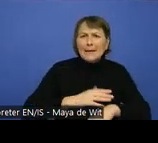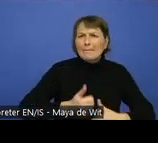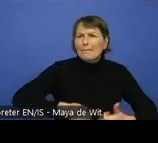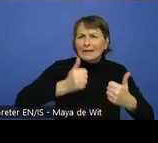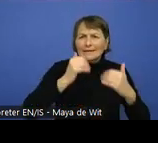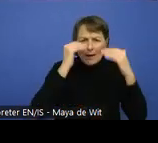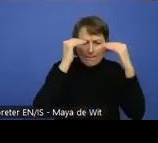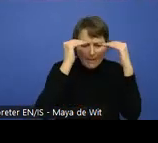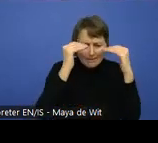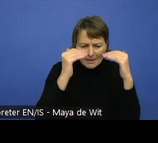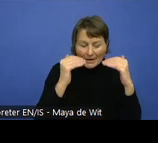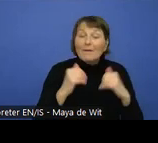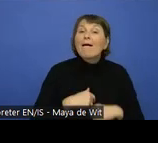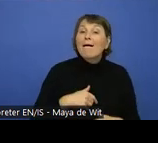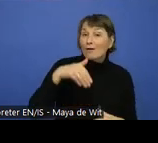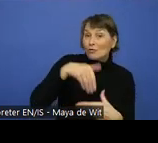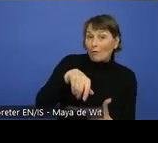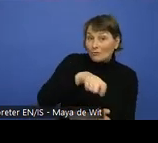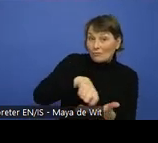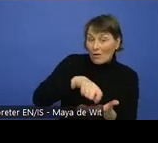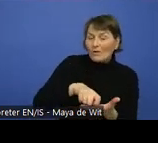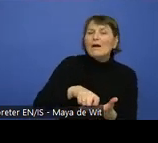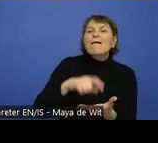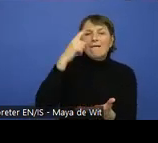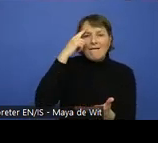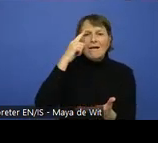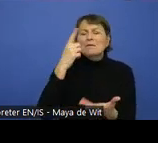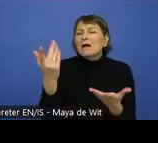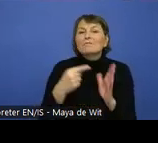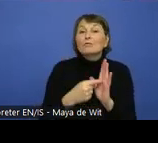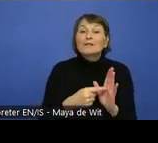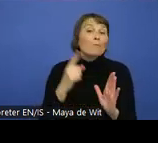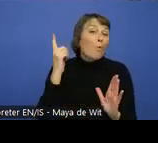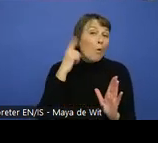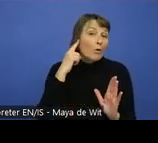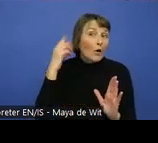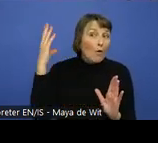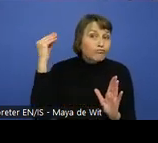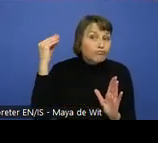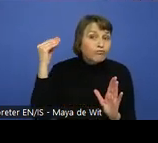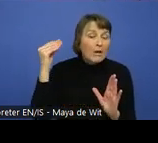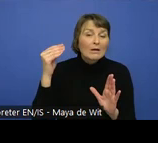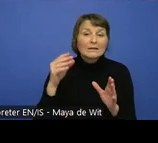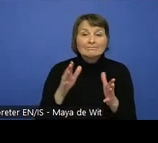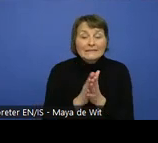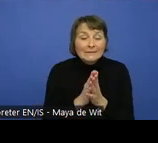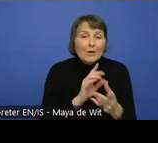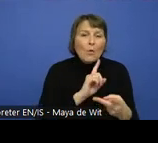So that content authors understand when they need audio description, when they need transcripts. How to include captions.